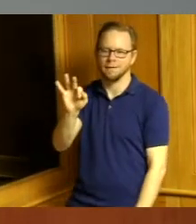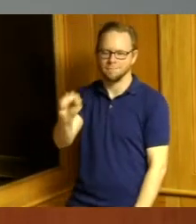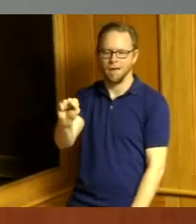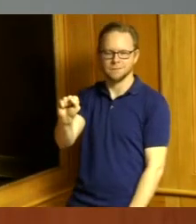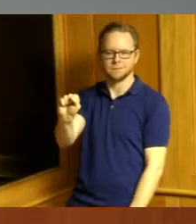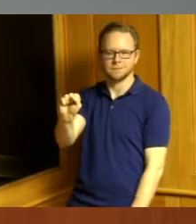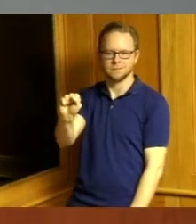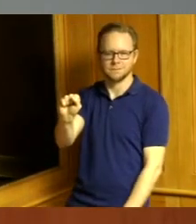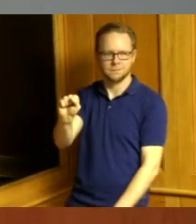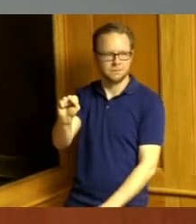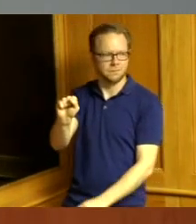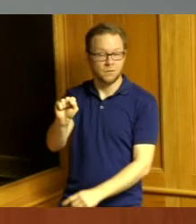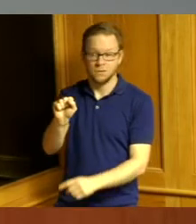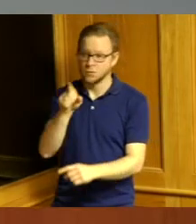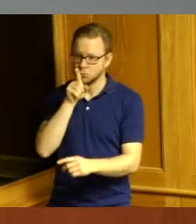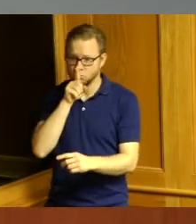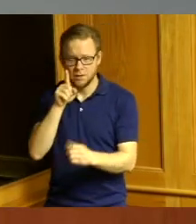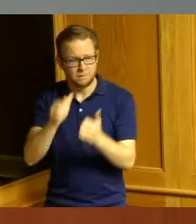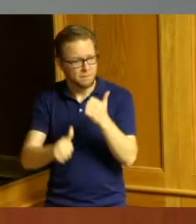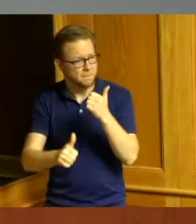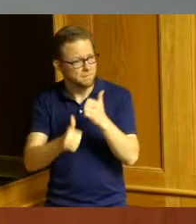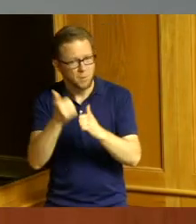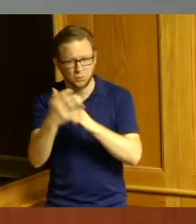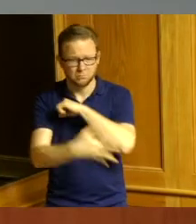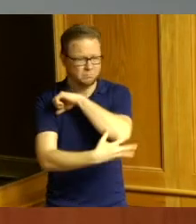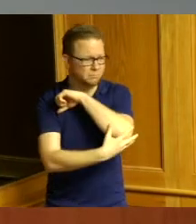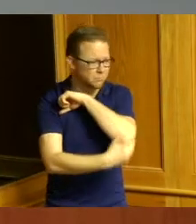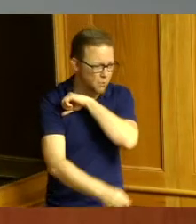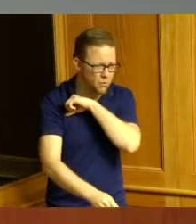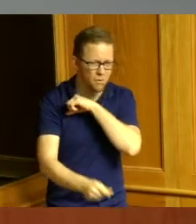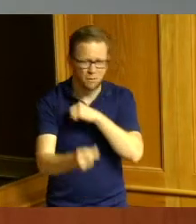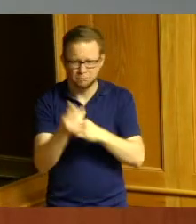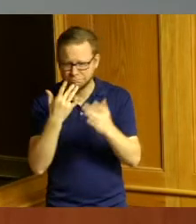interact with the most vulnerable people in this community whether they're seniors whether they're